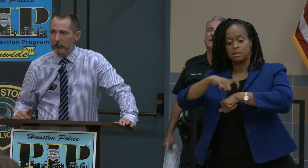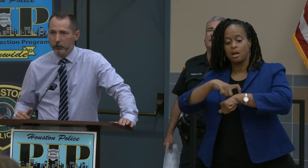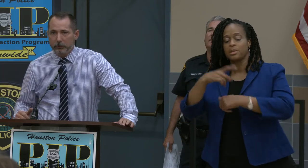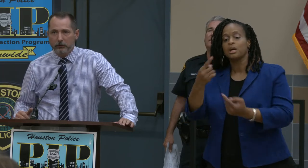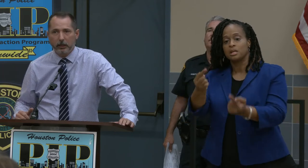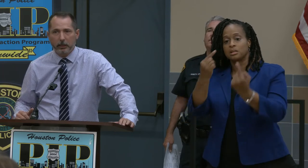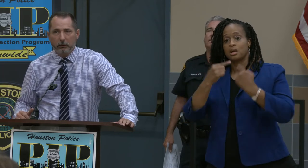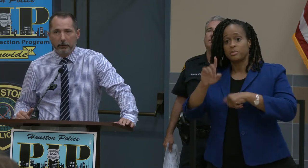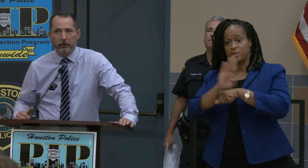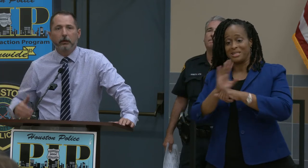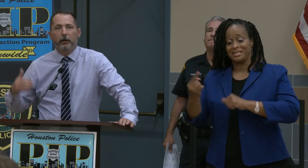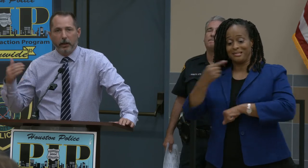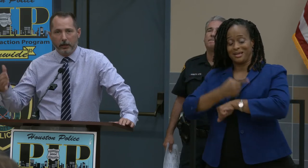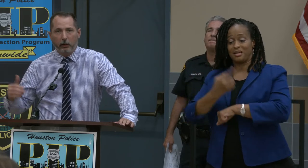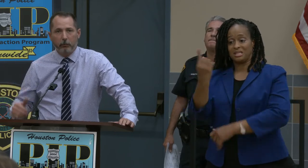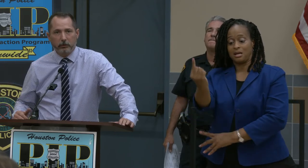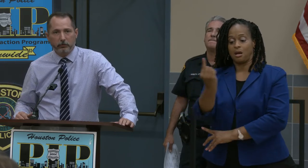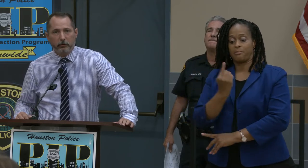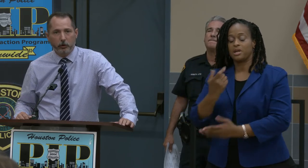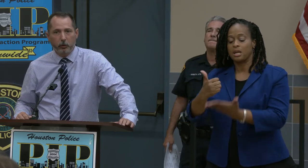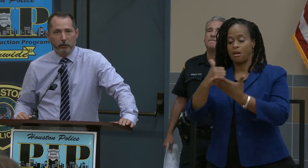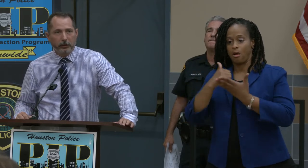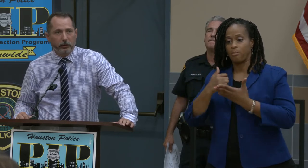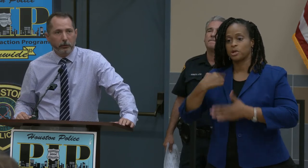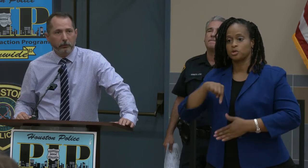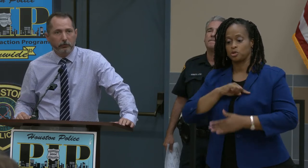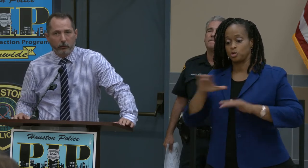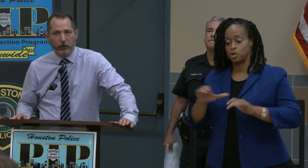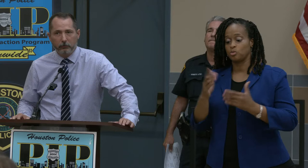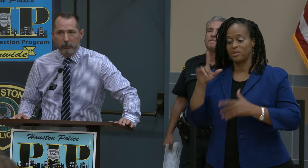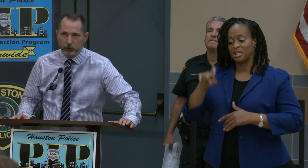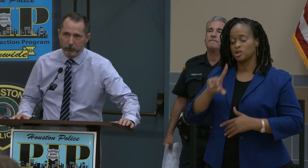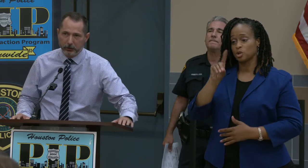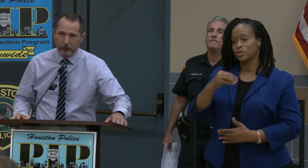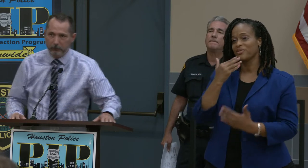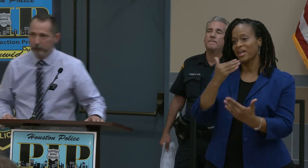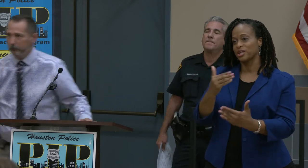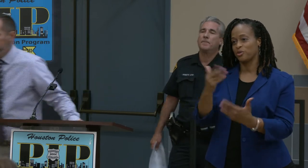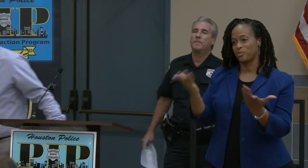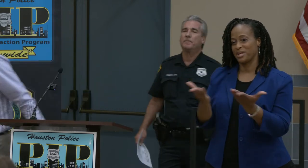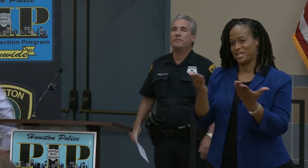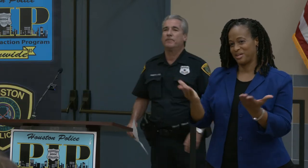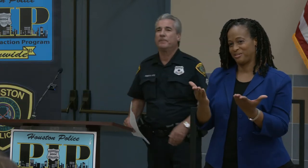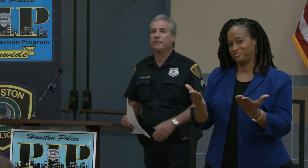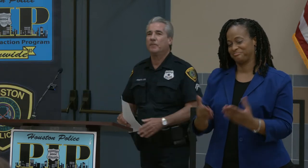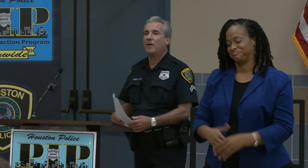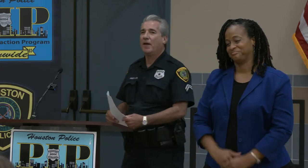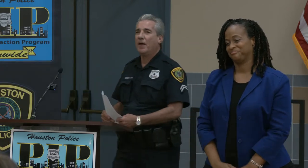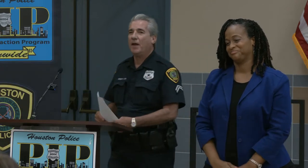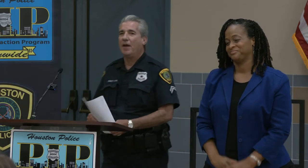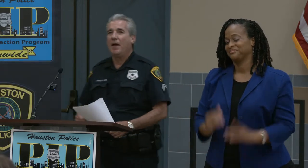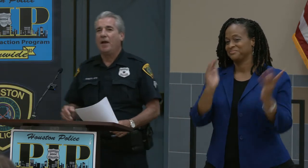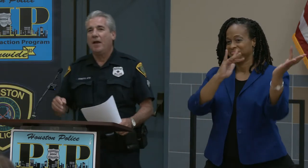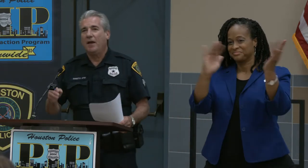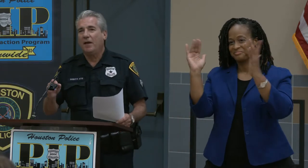of your busy day and help us do what we need to do. Thank you very much for being here. Ofcr. Sobota: